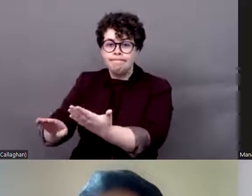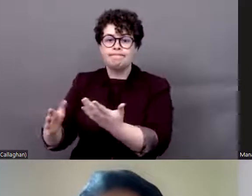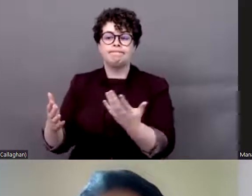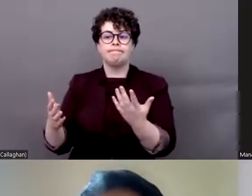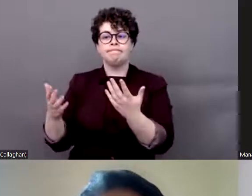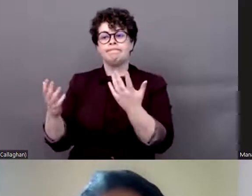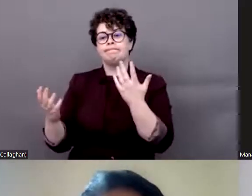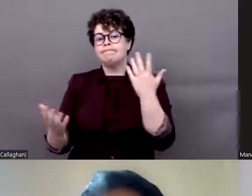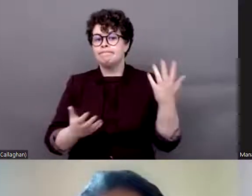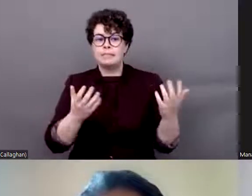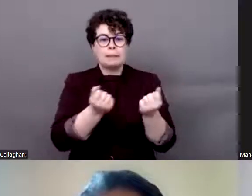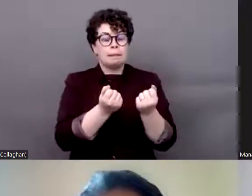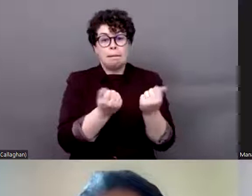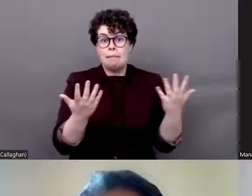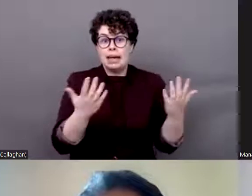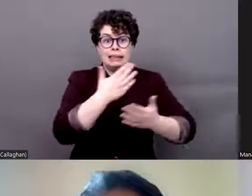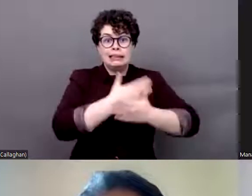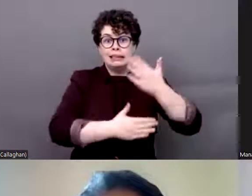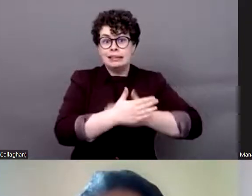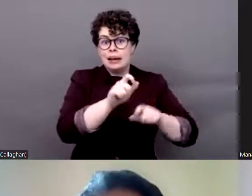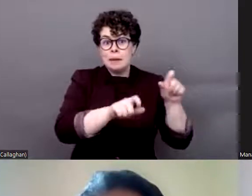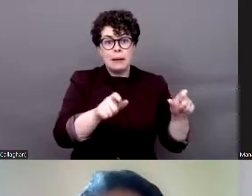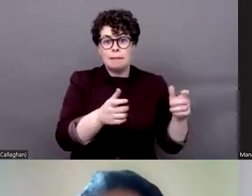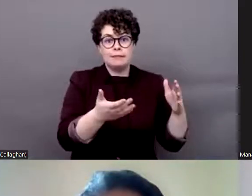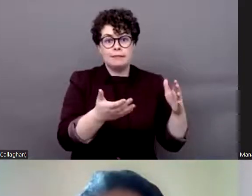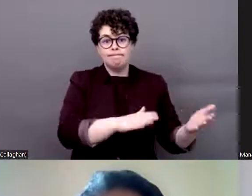lost our disability people, losses of job across